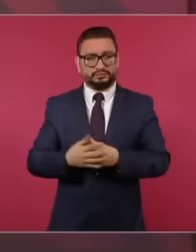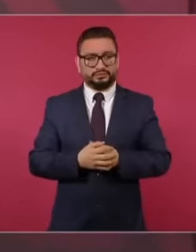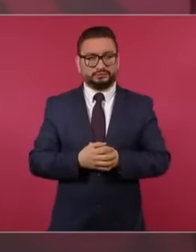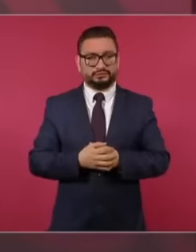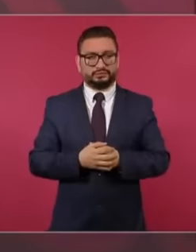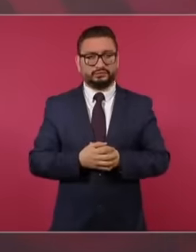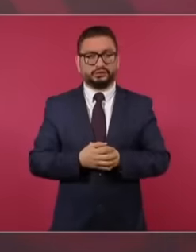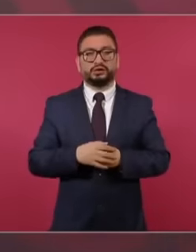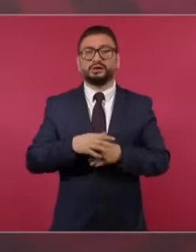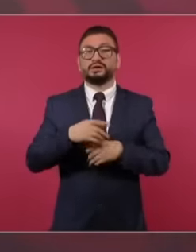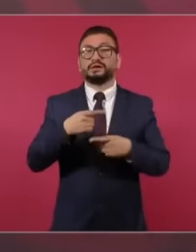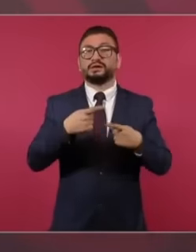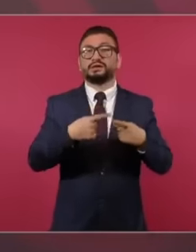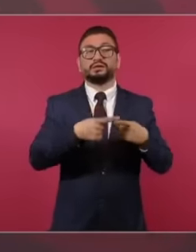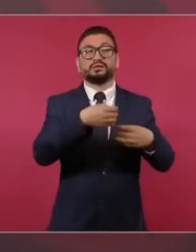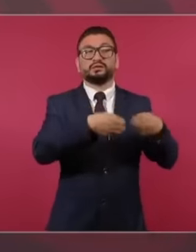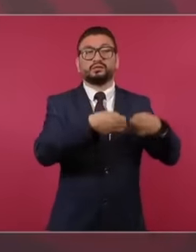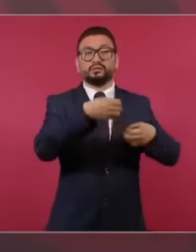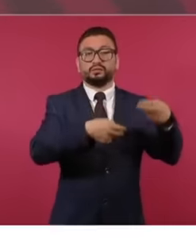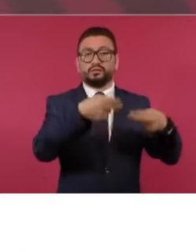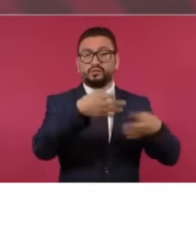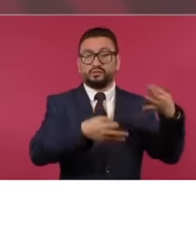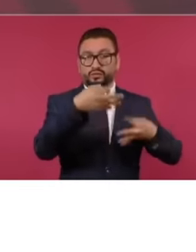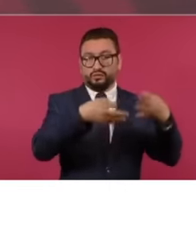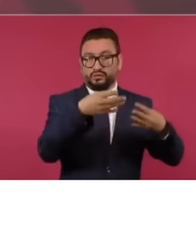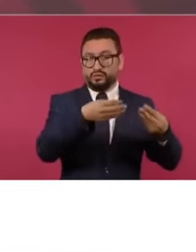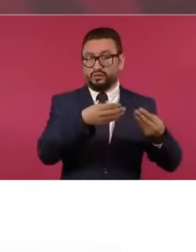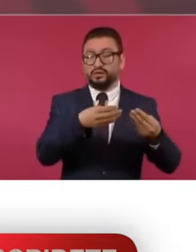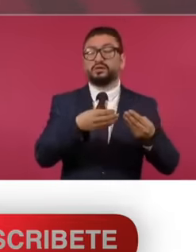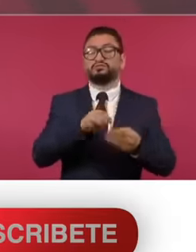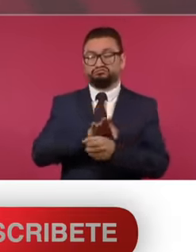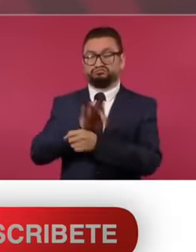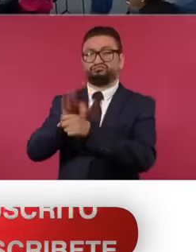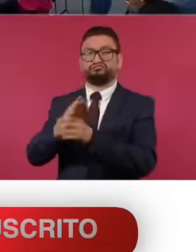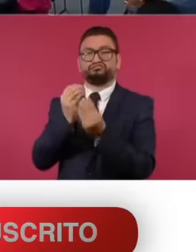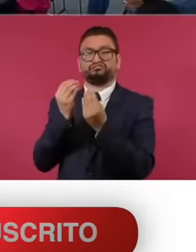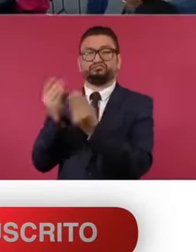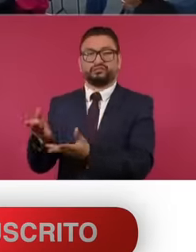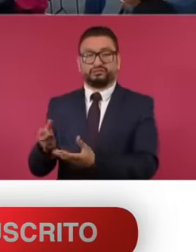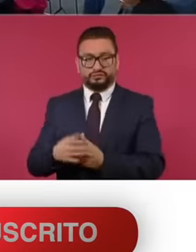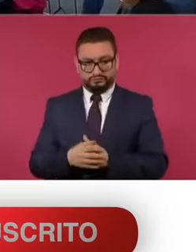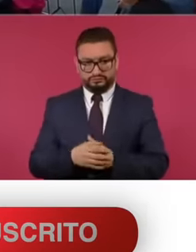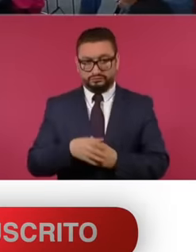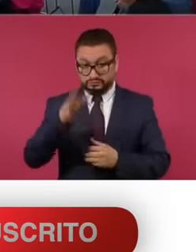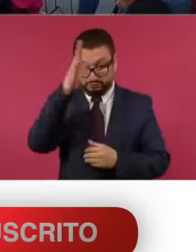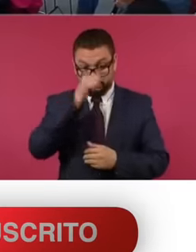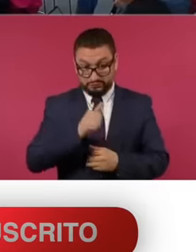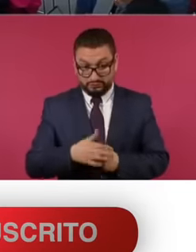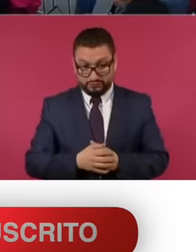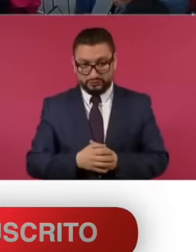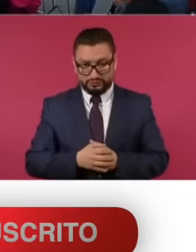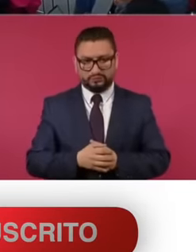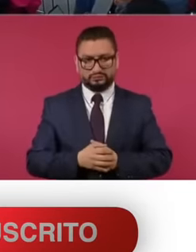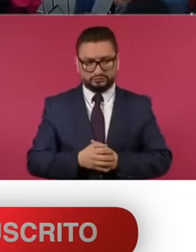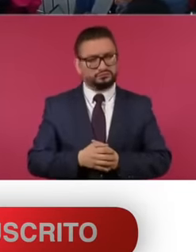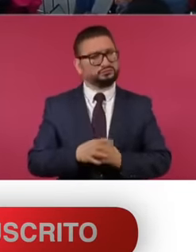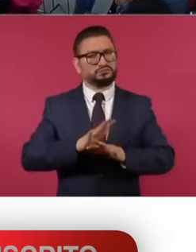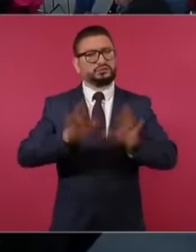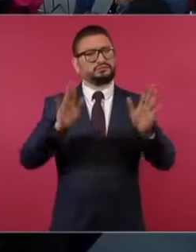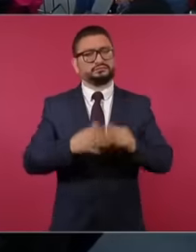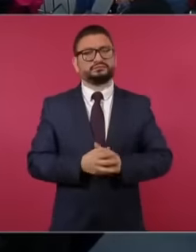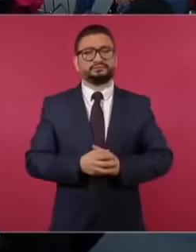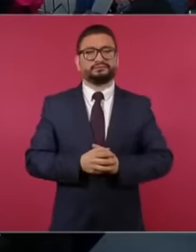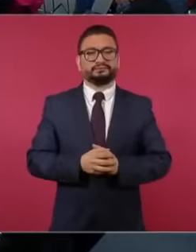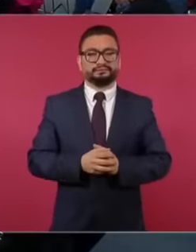granted by judges and by members of the judiciary, it seems perfect to you, it's already